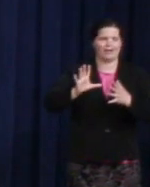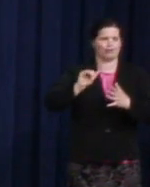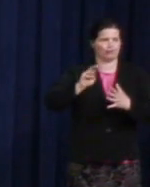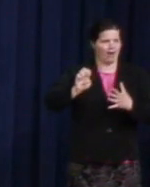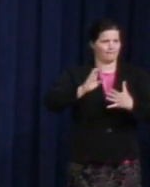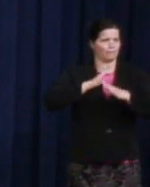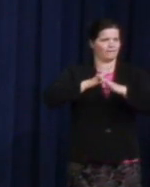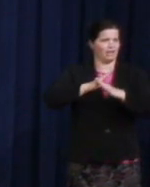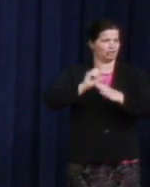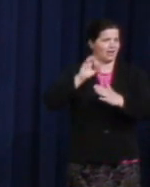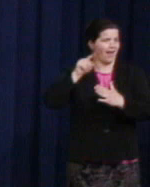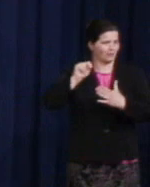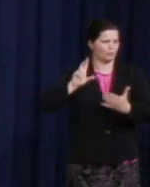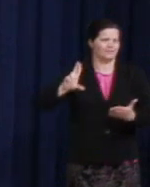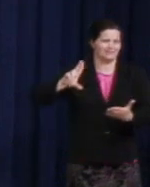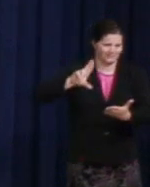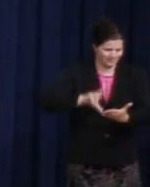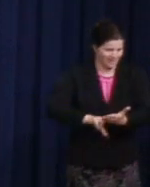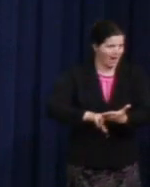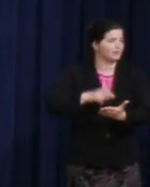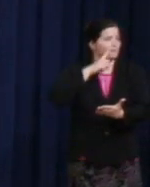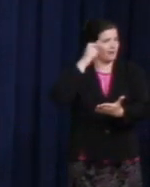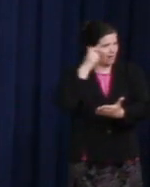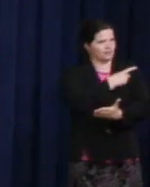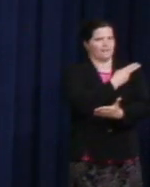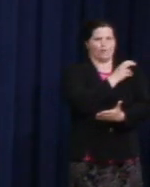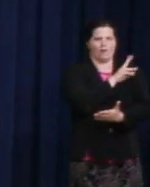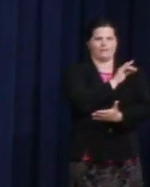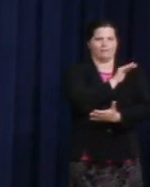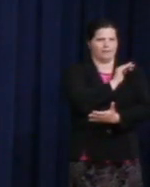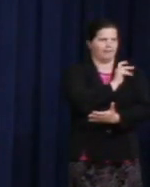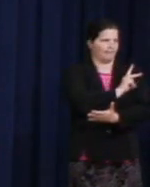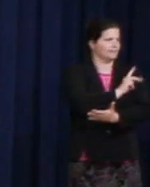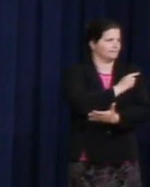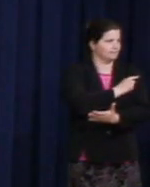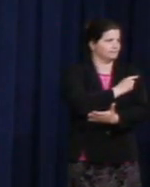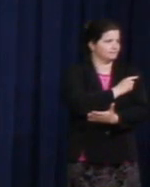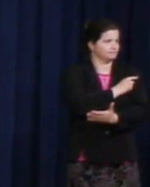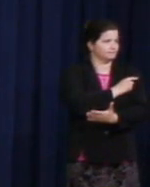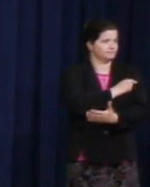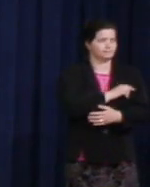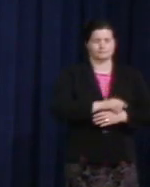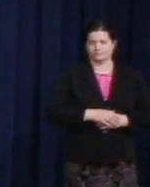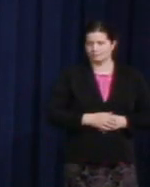It was because of Harvey Milk that there's a strong